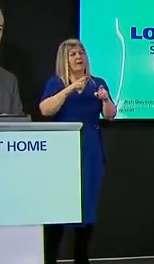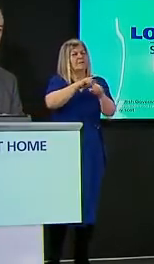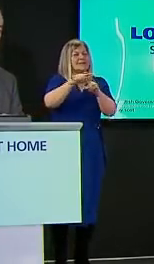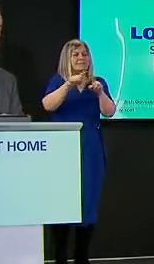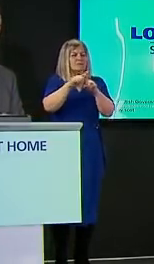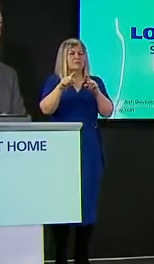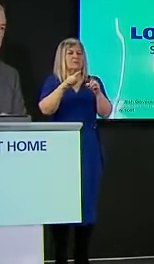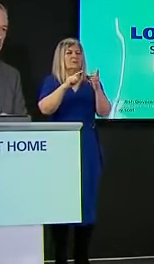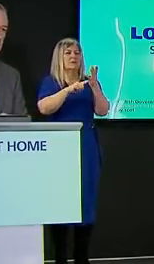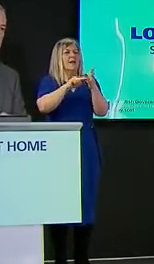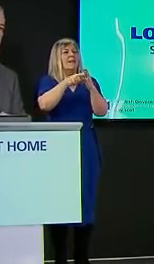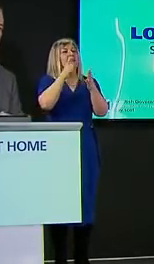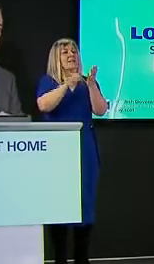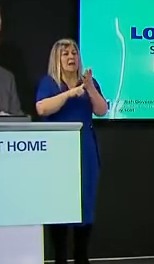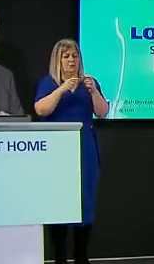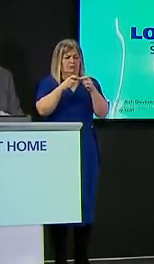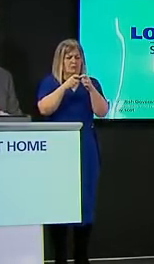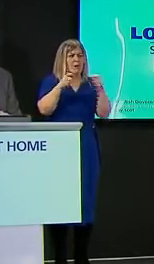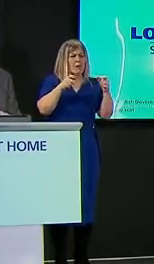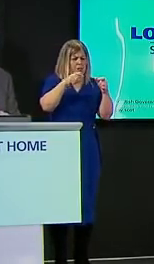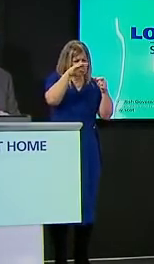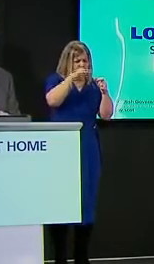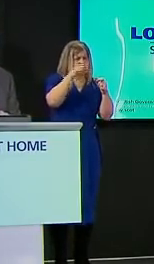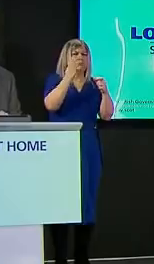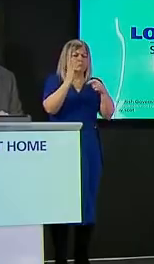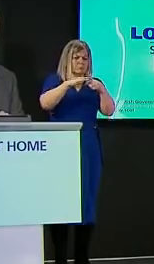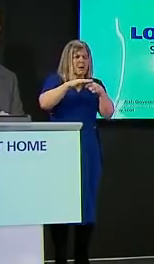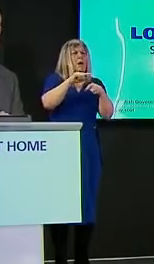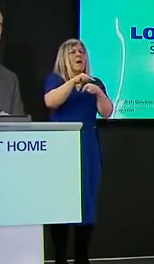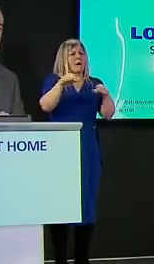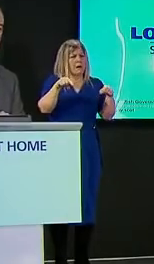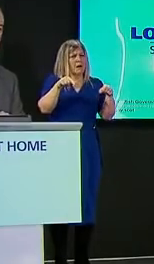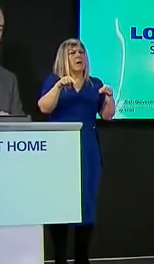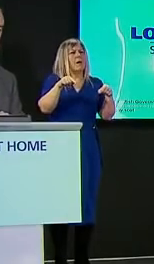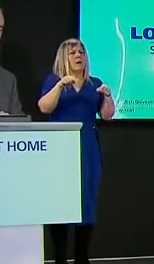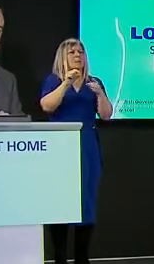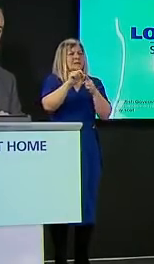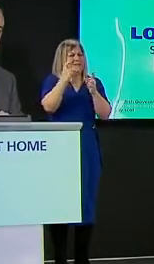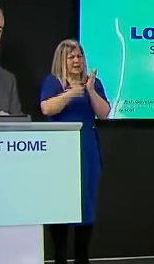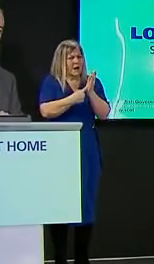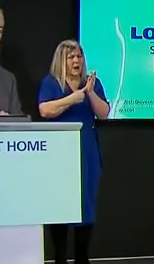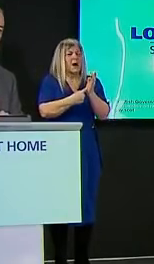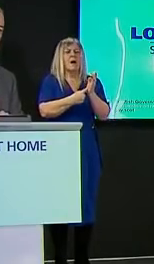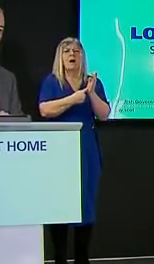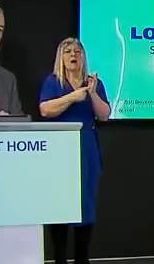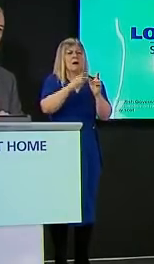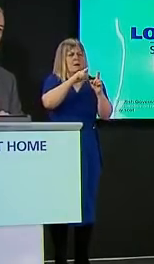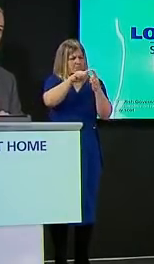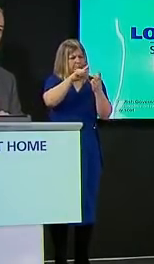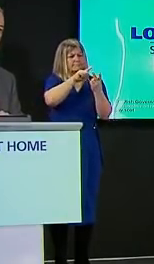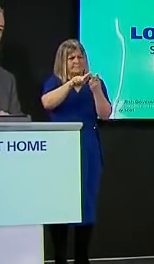results very quickly there's the pcr results which generally give test results within a few hours to